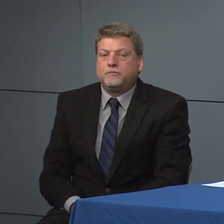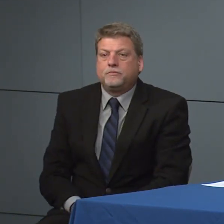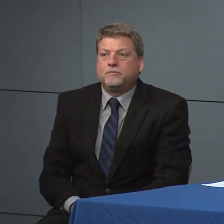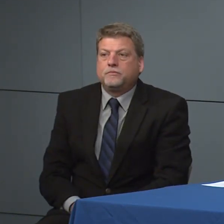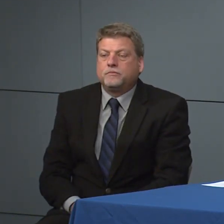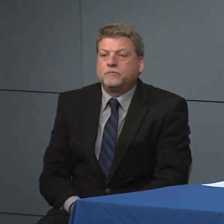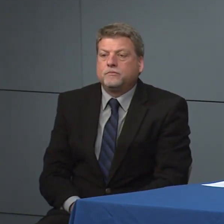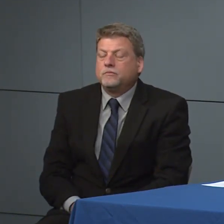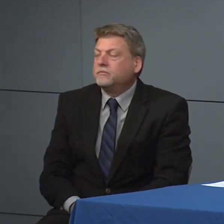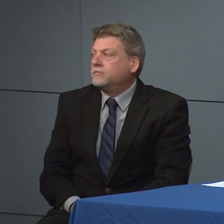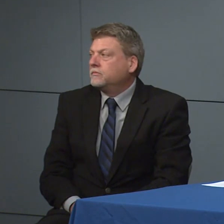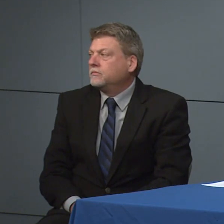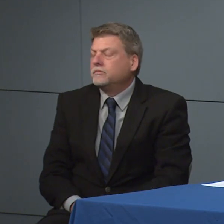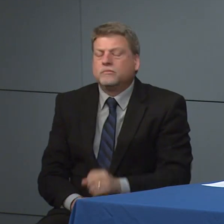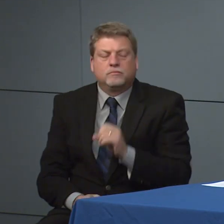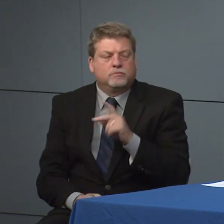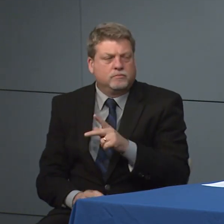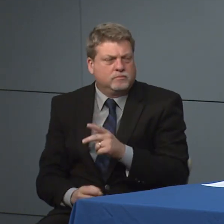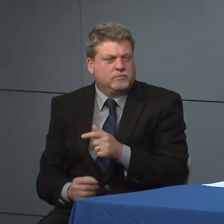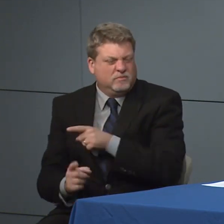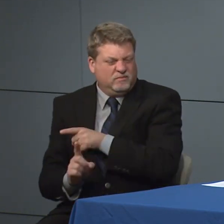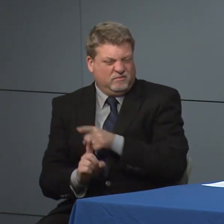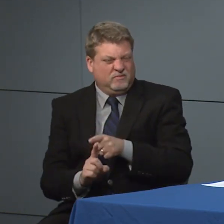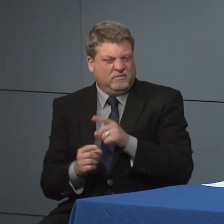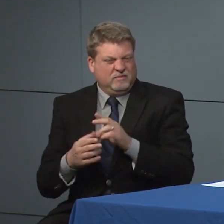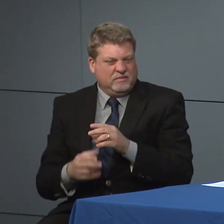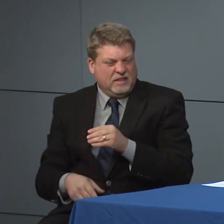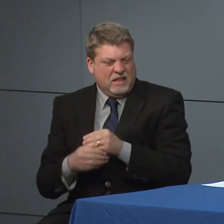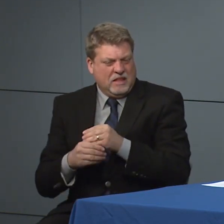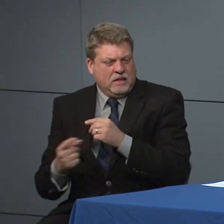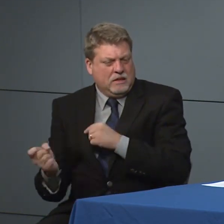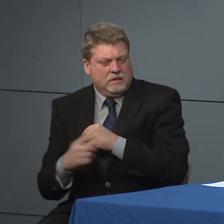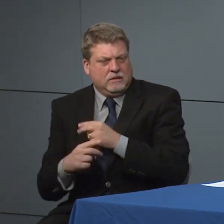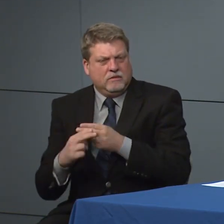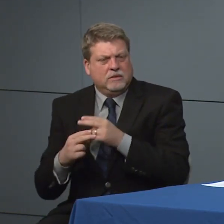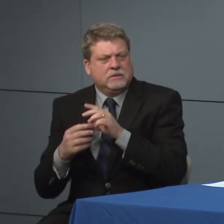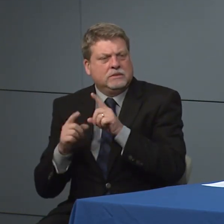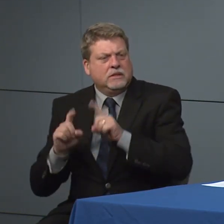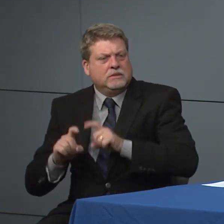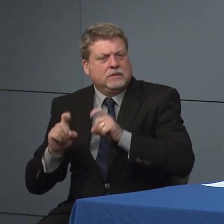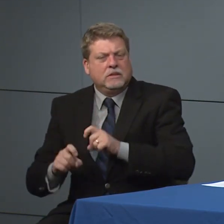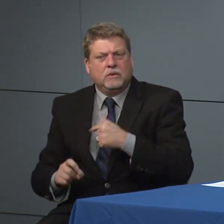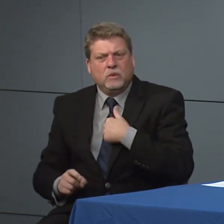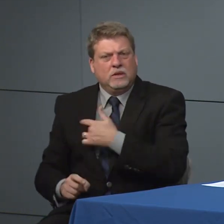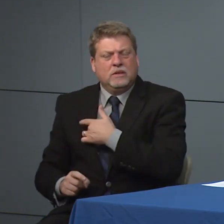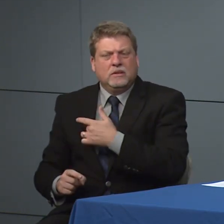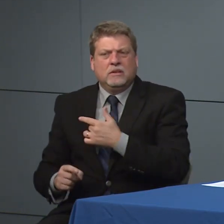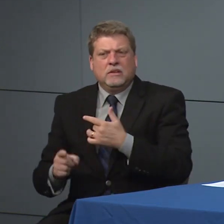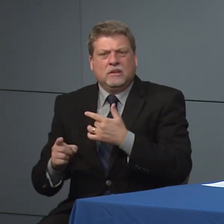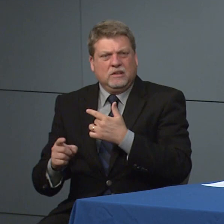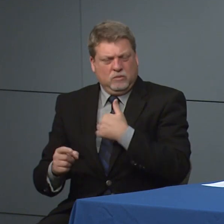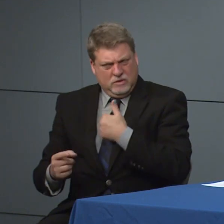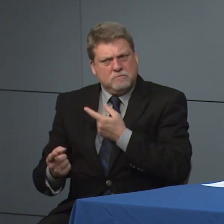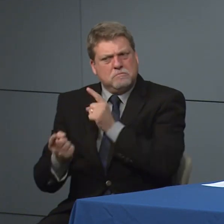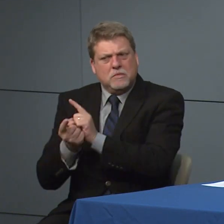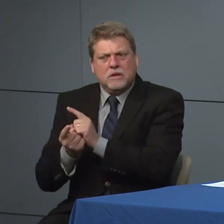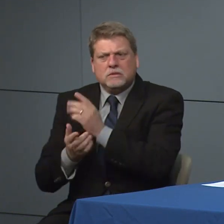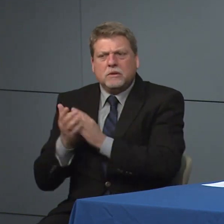But back to testing we've heard from people who. We like to meet the current guidelines where they have loved ones who meet the guidelines and they've